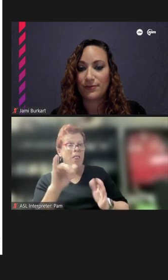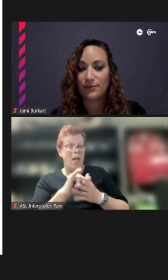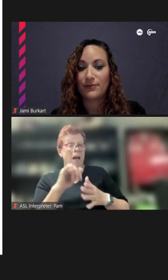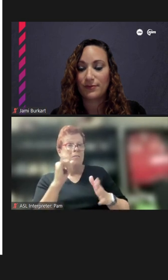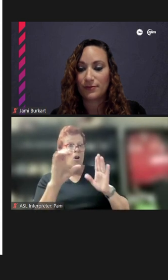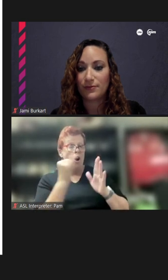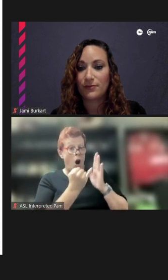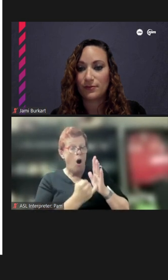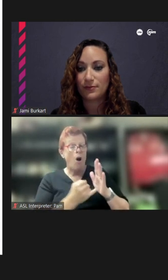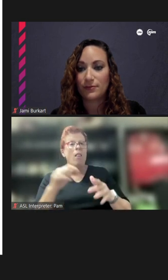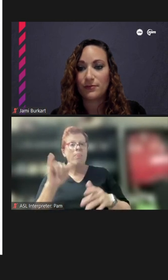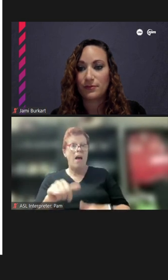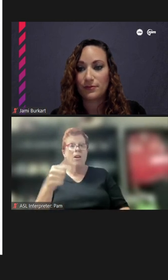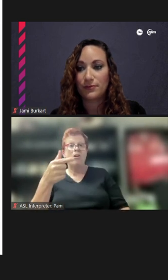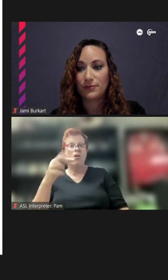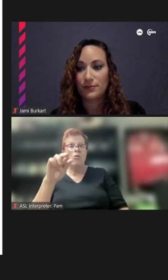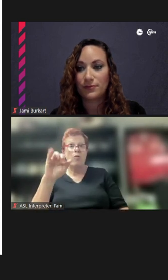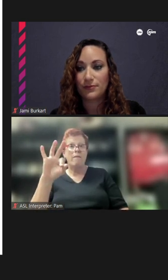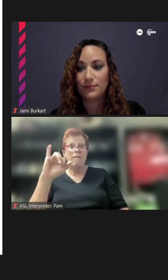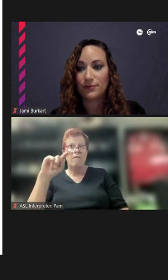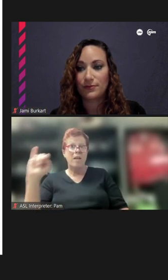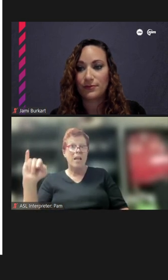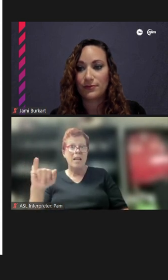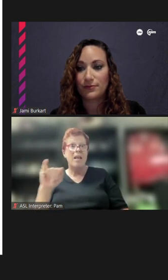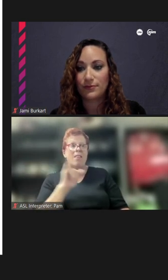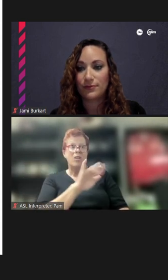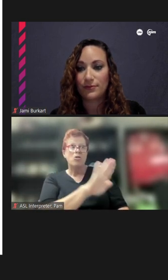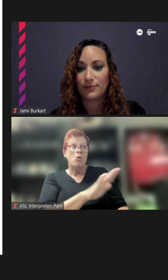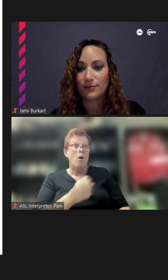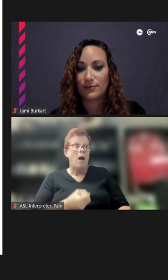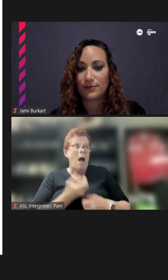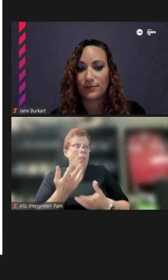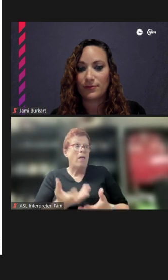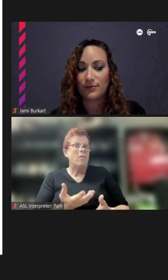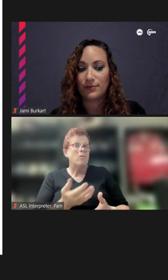that is your outlet, that's your facet to give us your